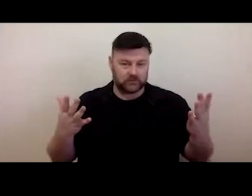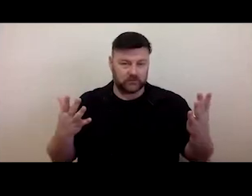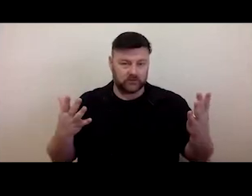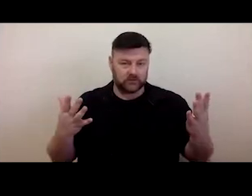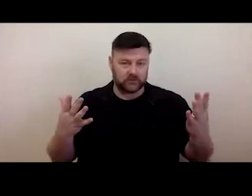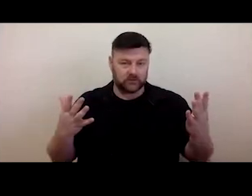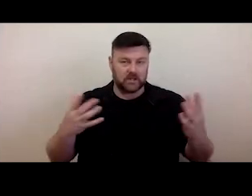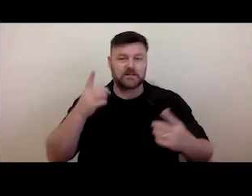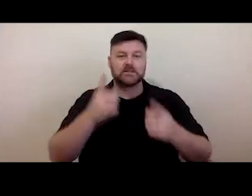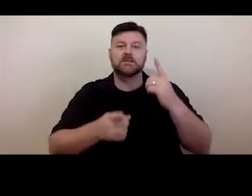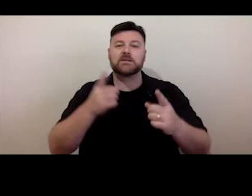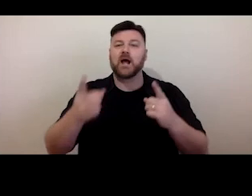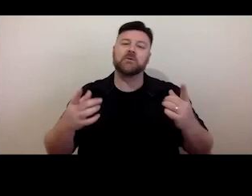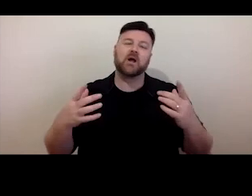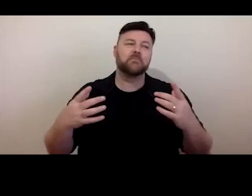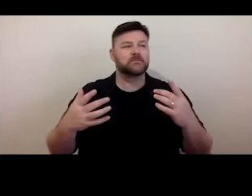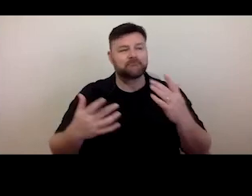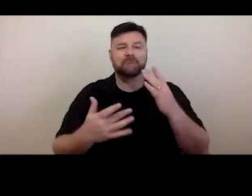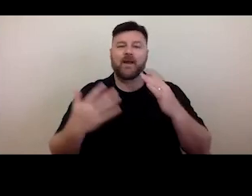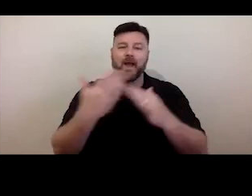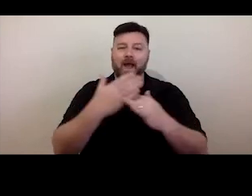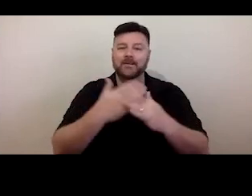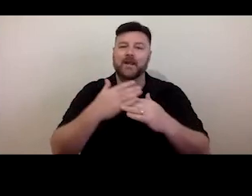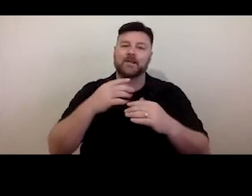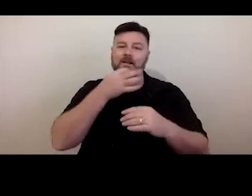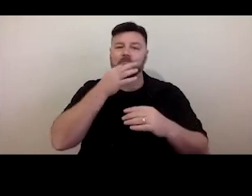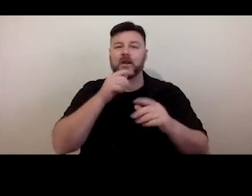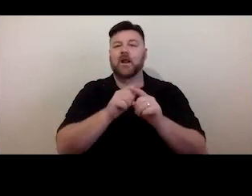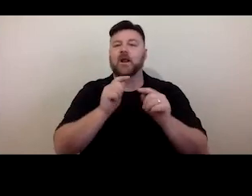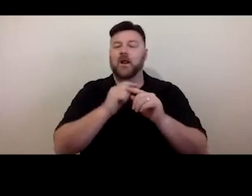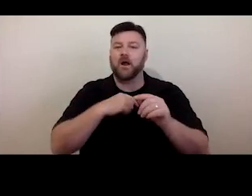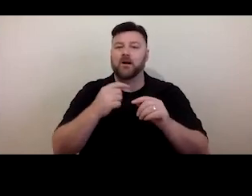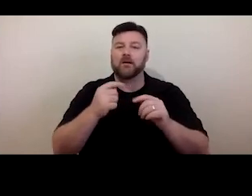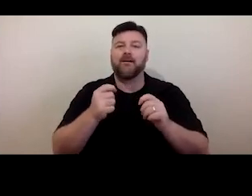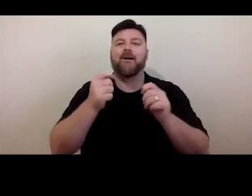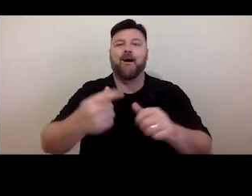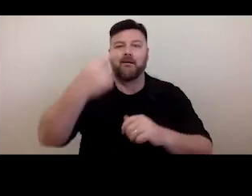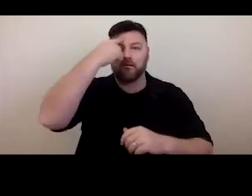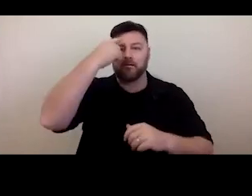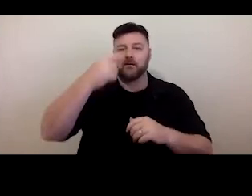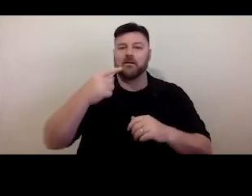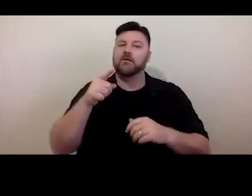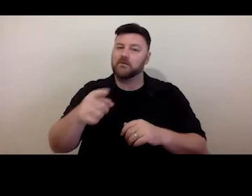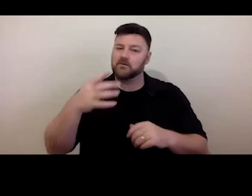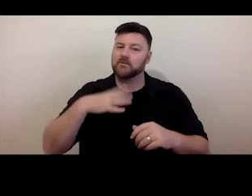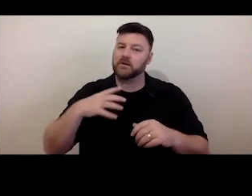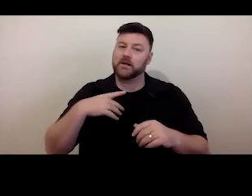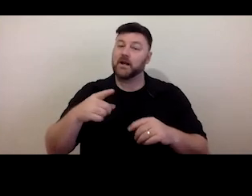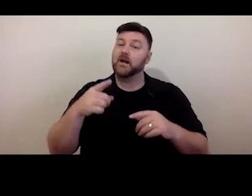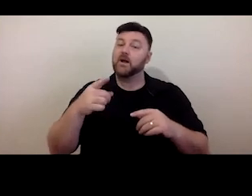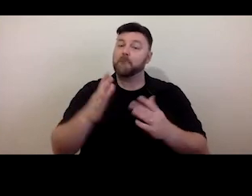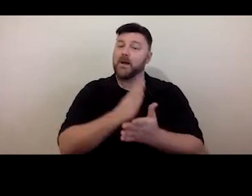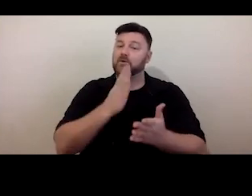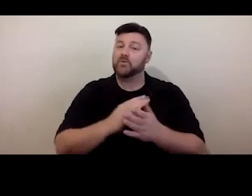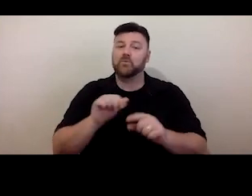making technologies, products and services fairly usable by people